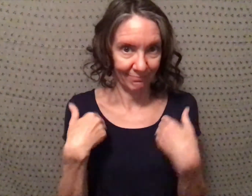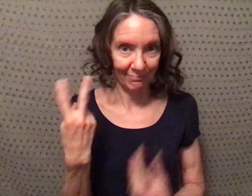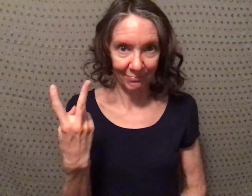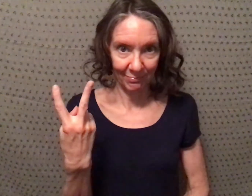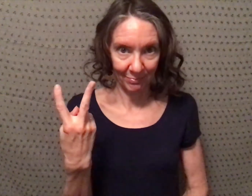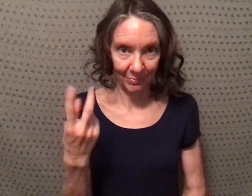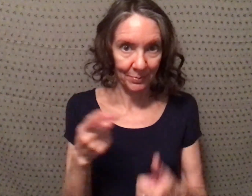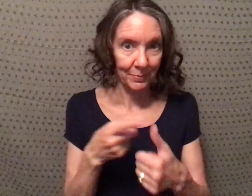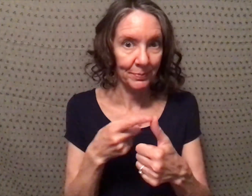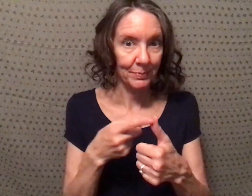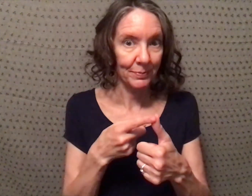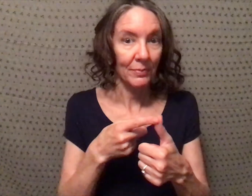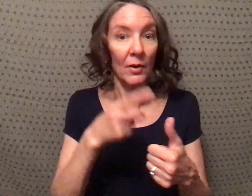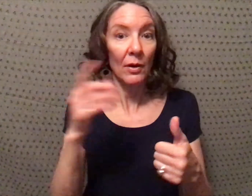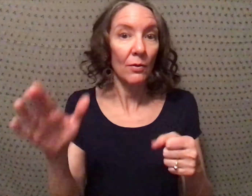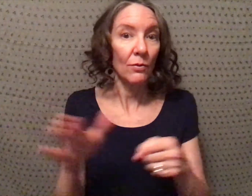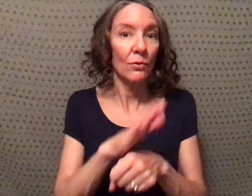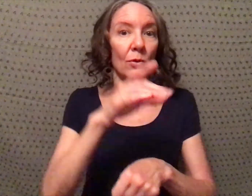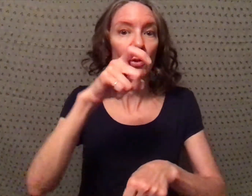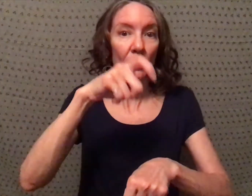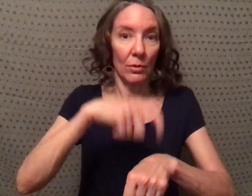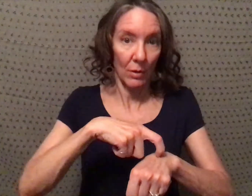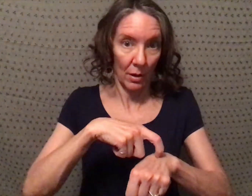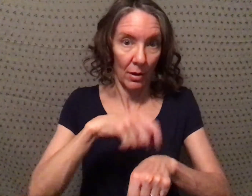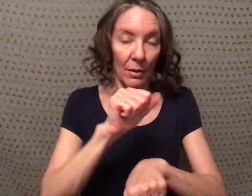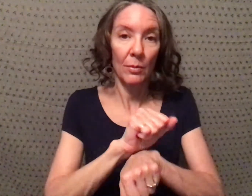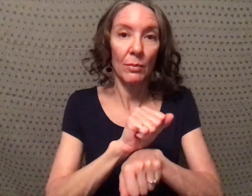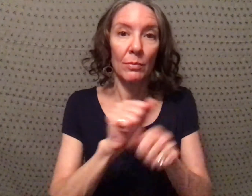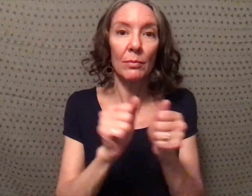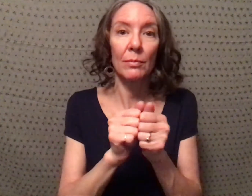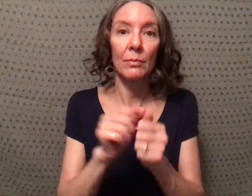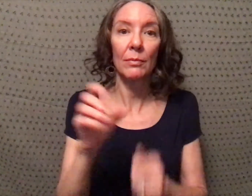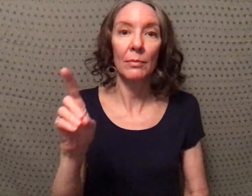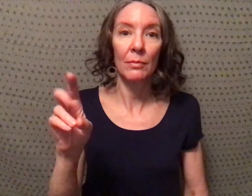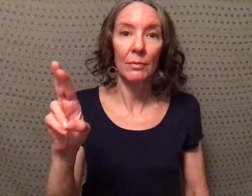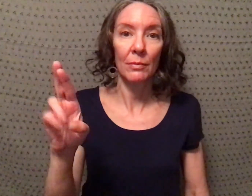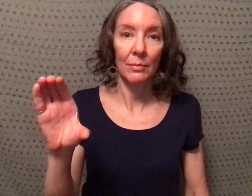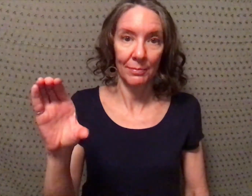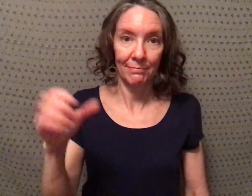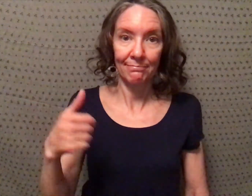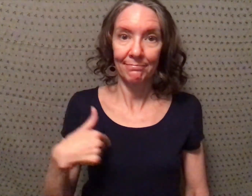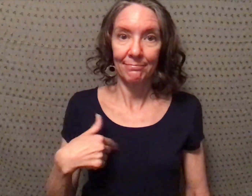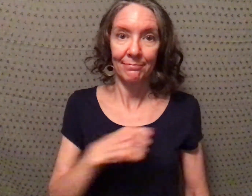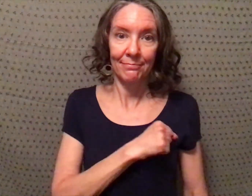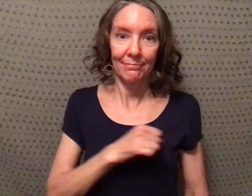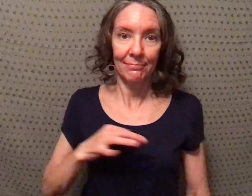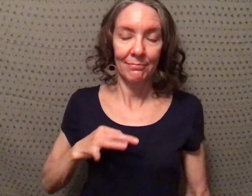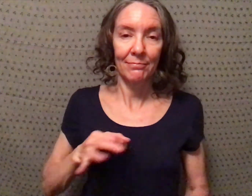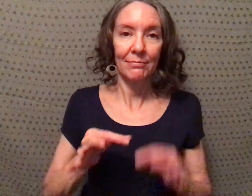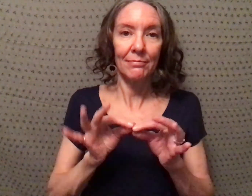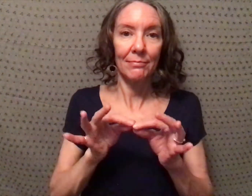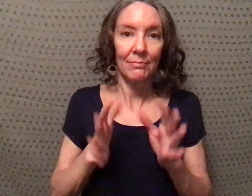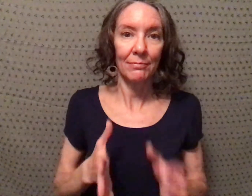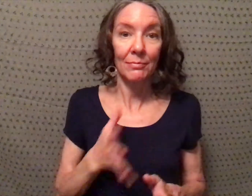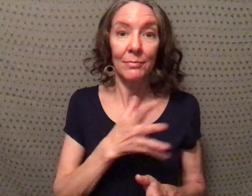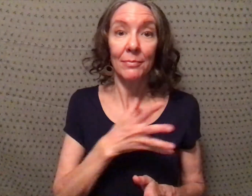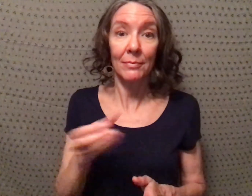has two parts: first I'm full-time at the DRC, I'm staff interpreter